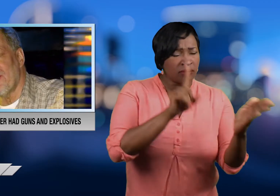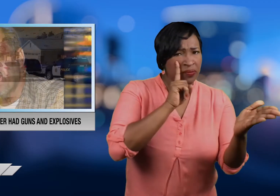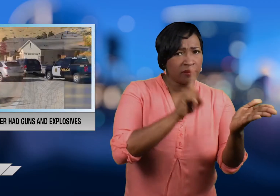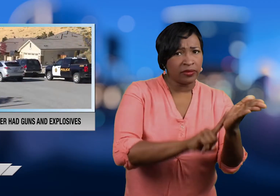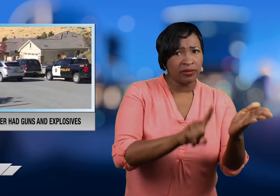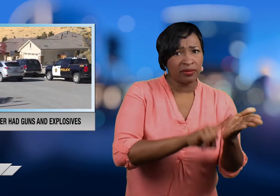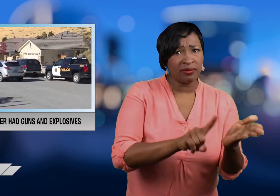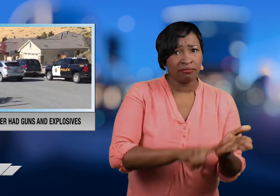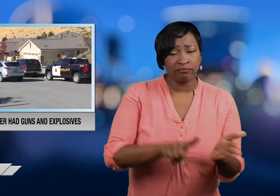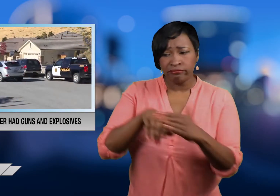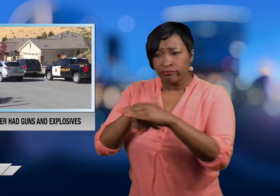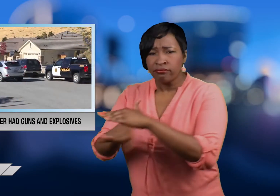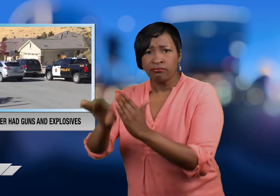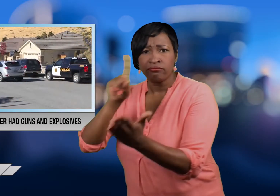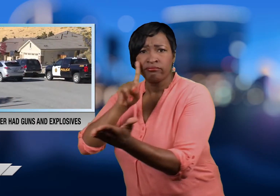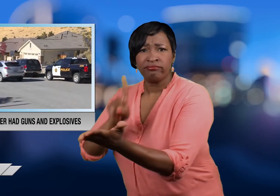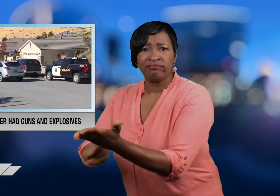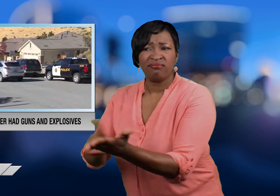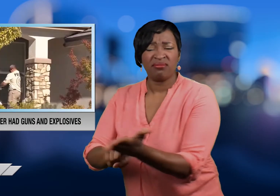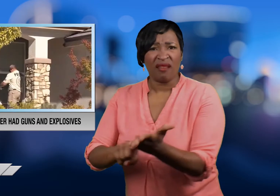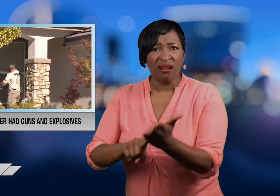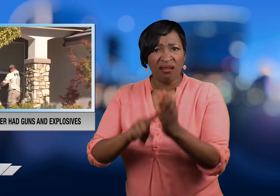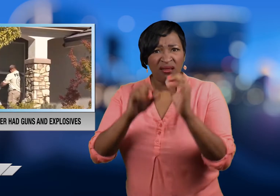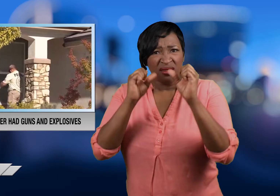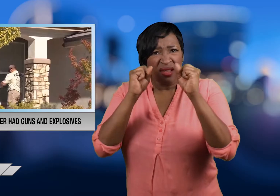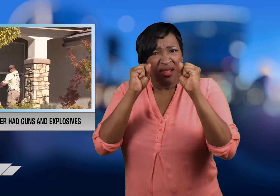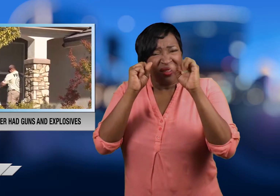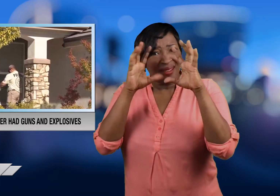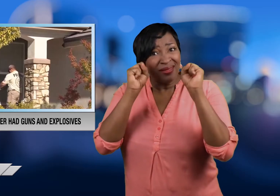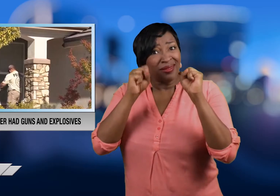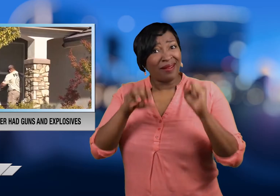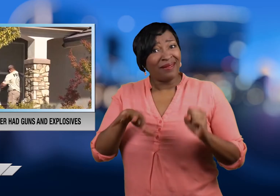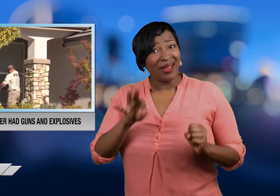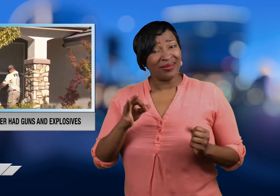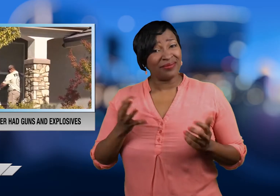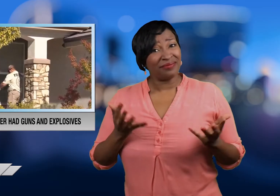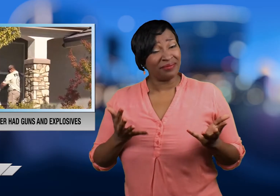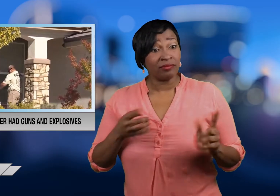What they found was shocking.